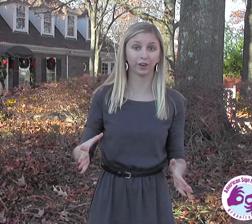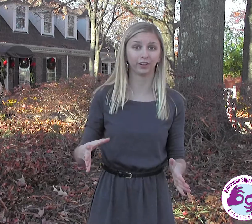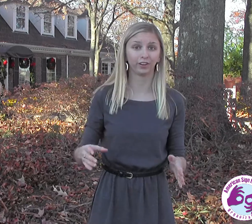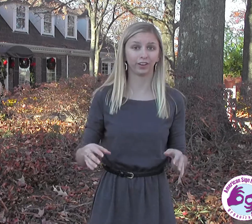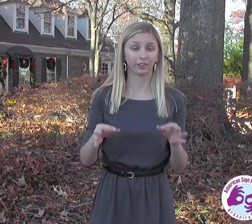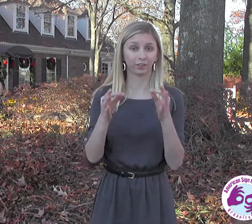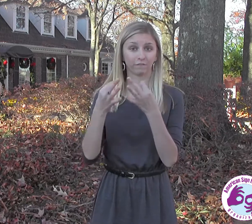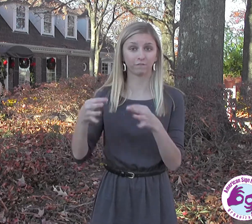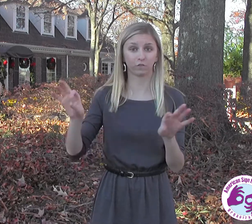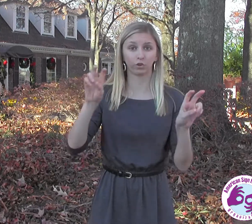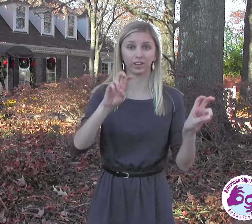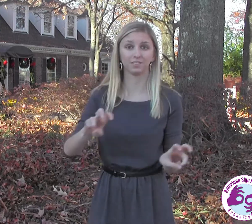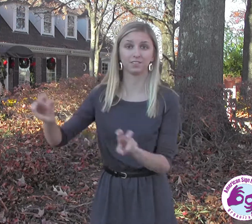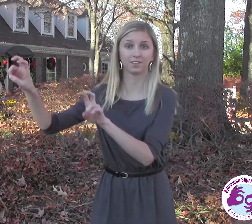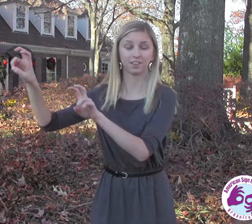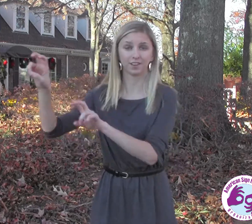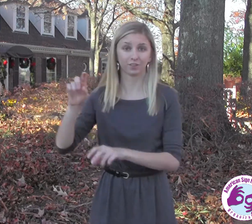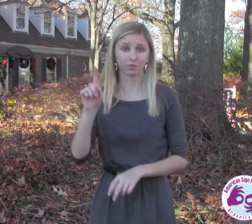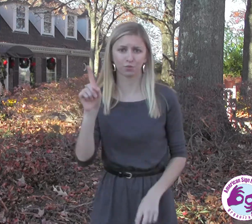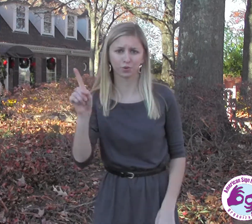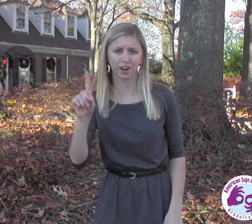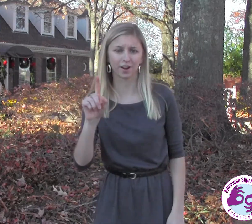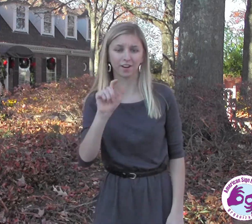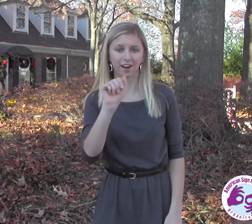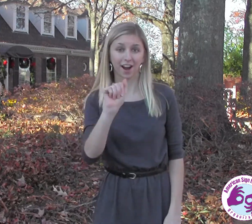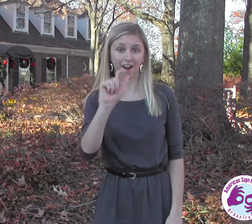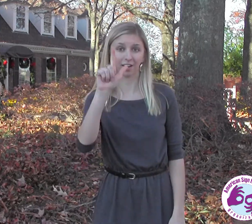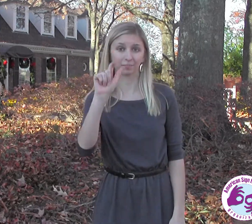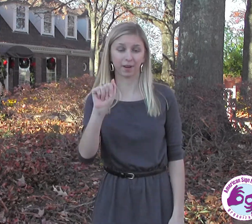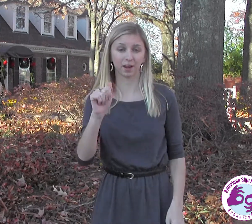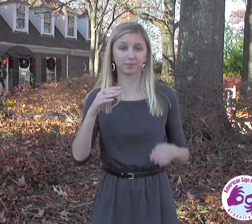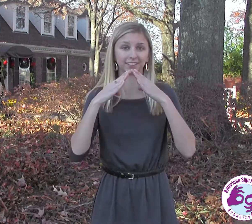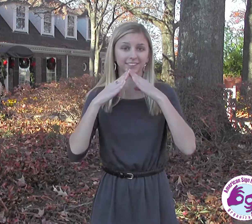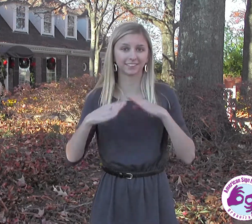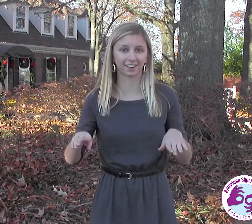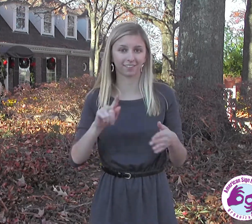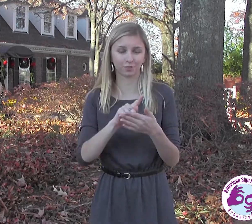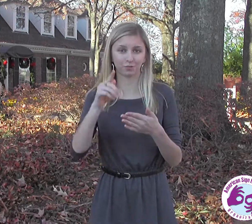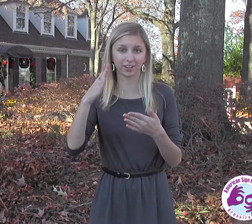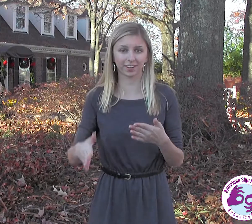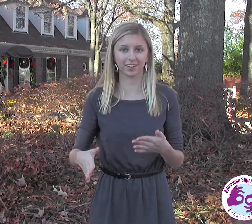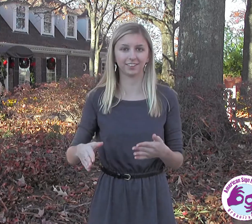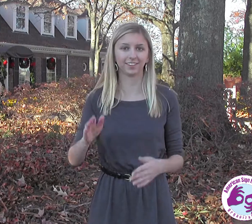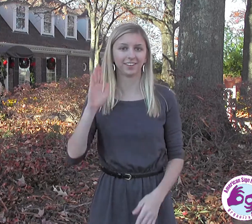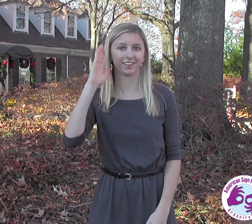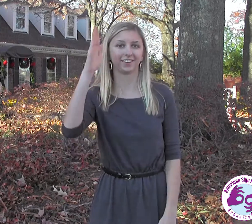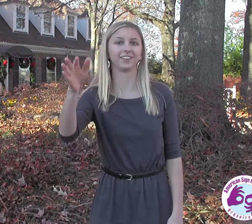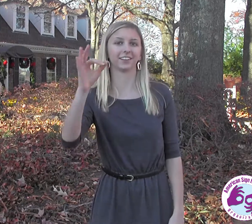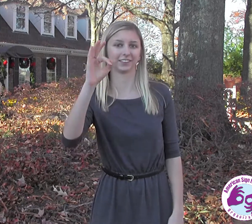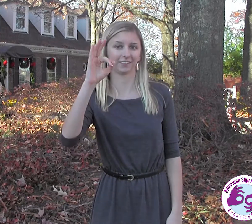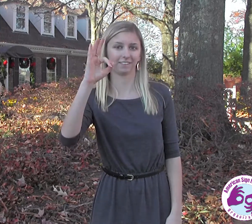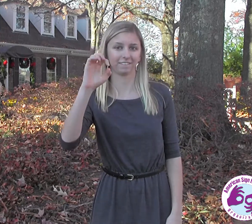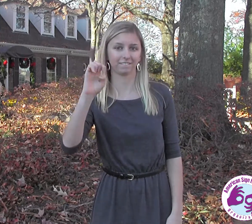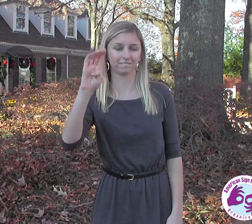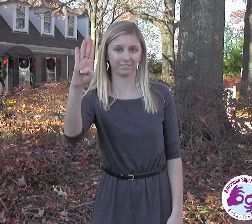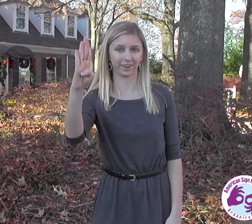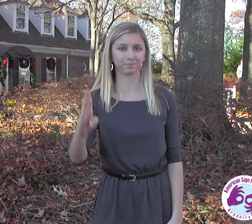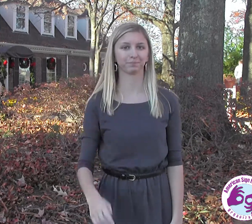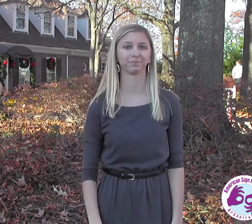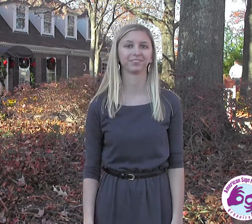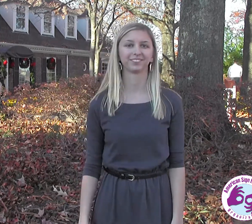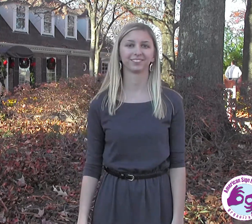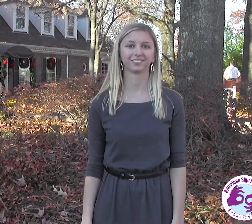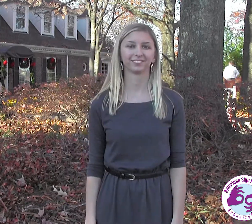for the free trip to a Silent Weekend in Alabama this coming February.